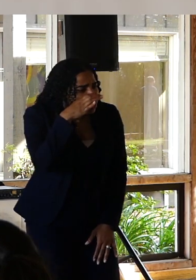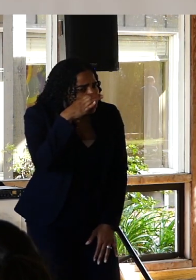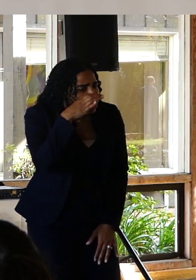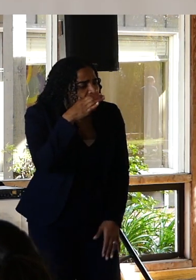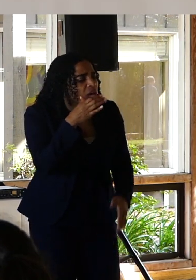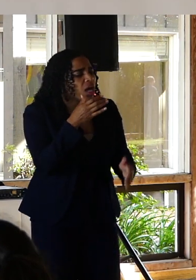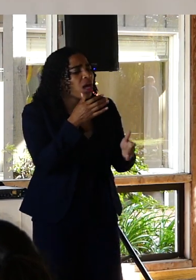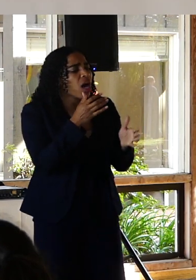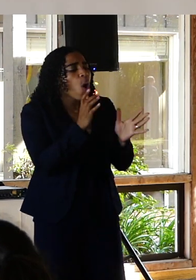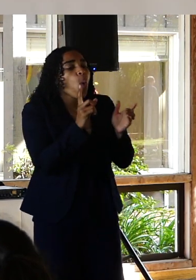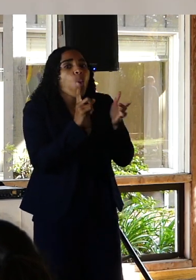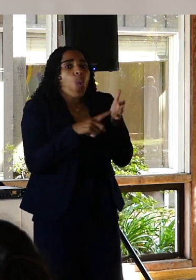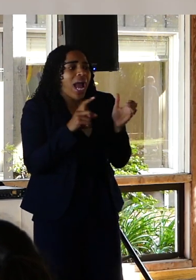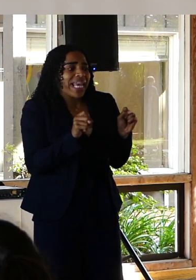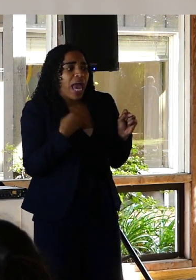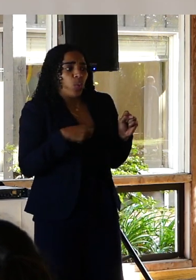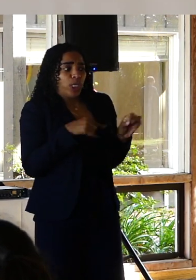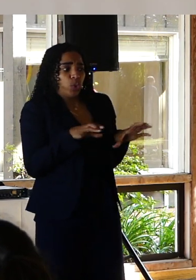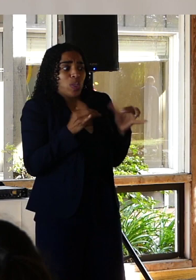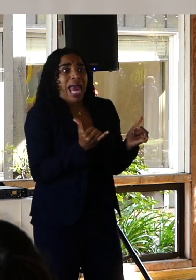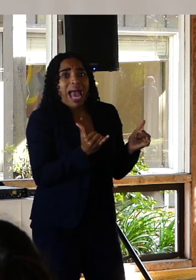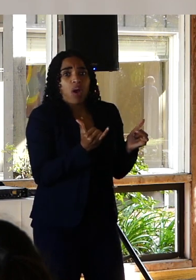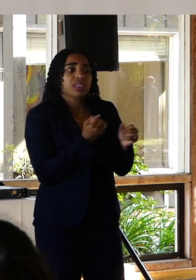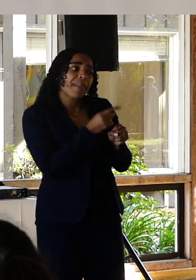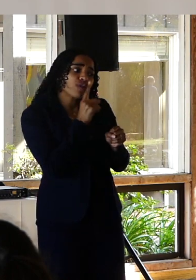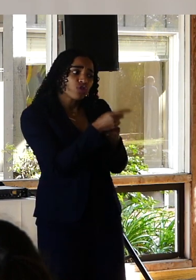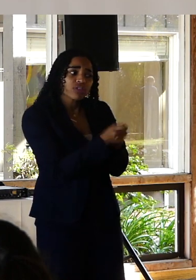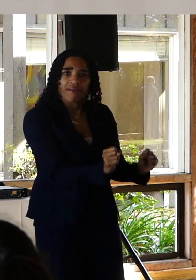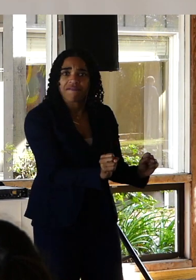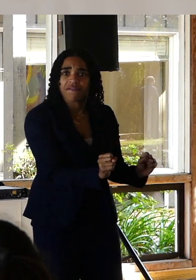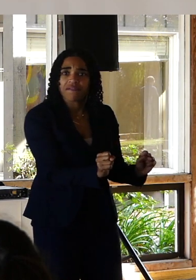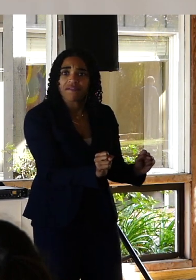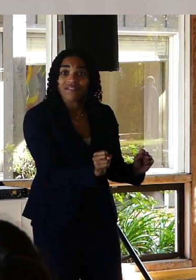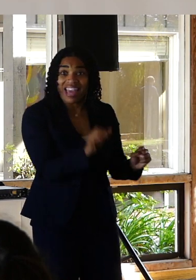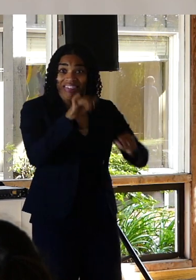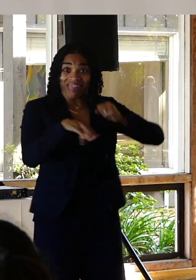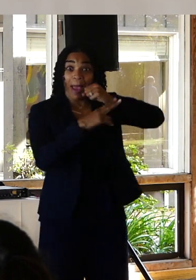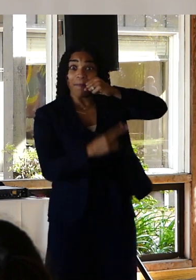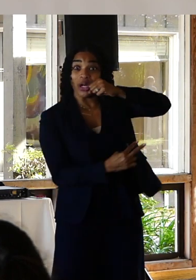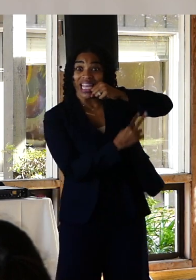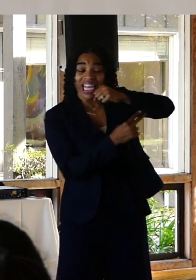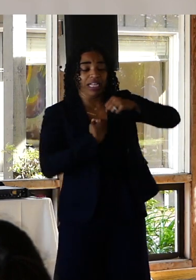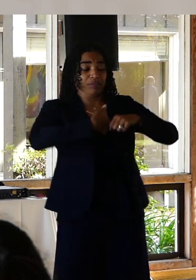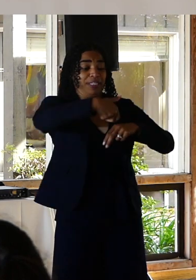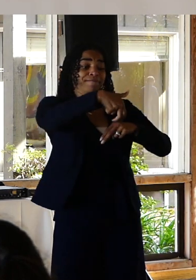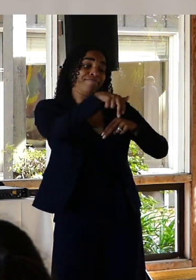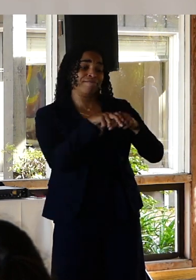to ensure their safety. On that bridge we stayed in the frigid winds at